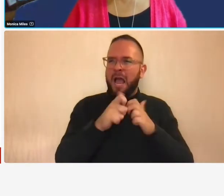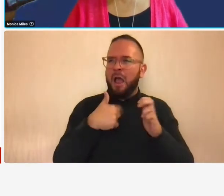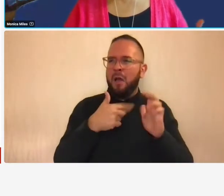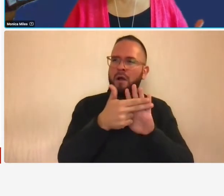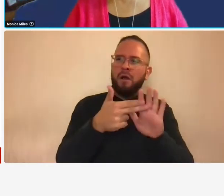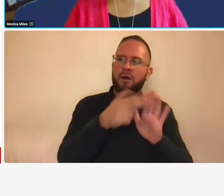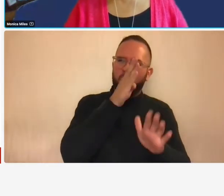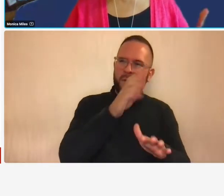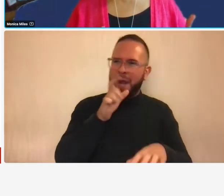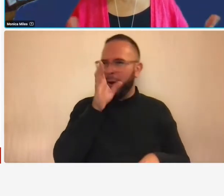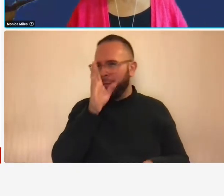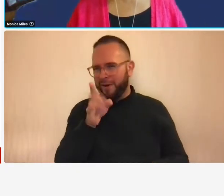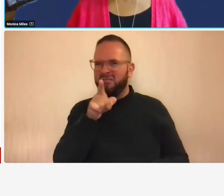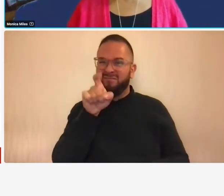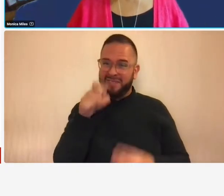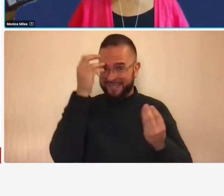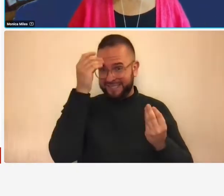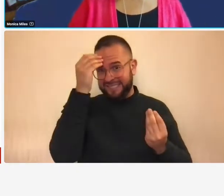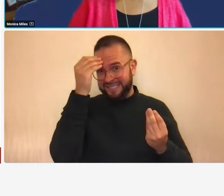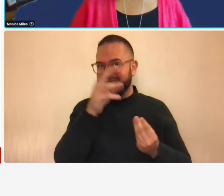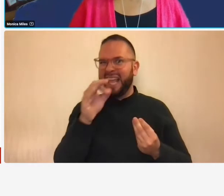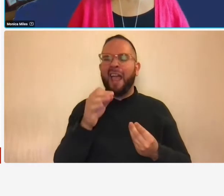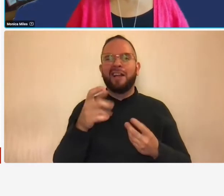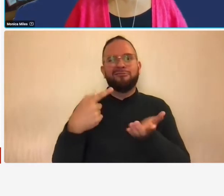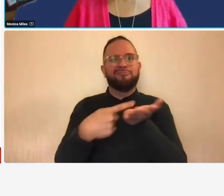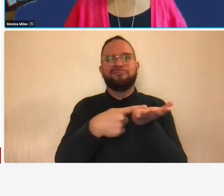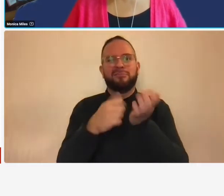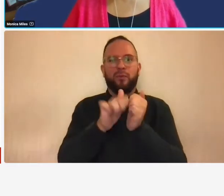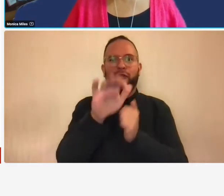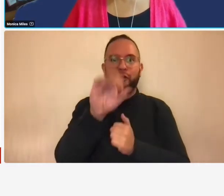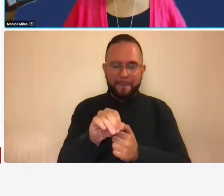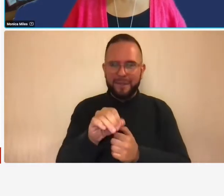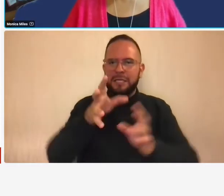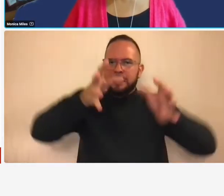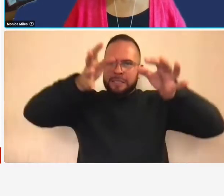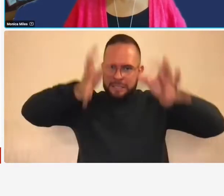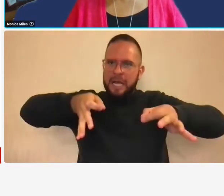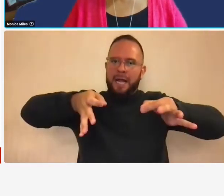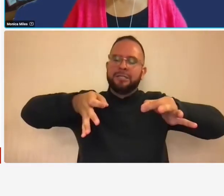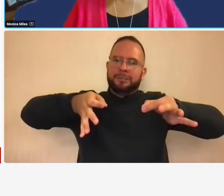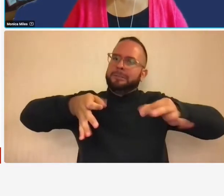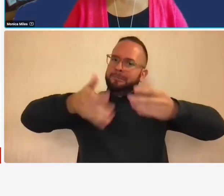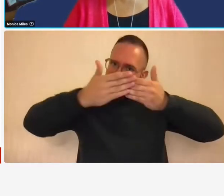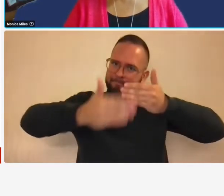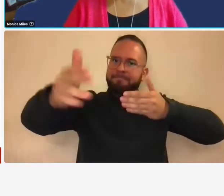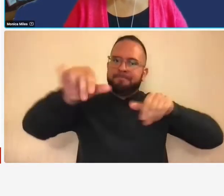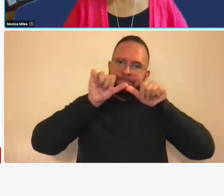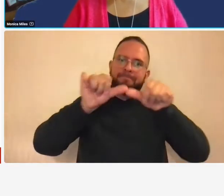what you're going to decide company-wide is going to represent a direct versus indirect cost